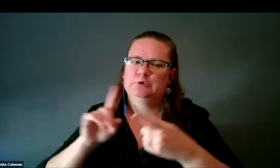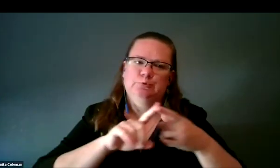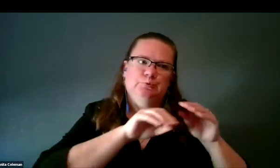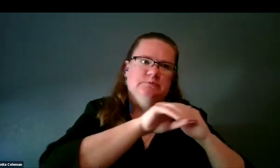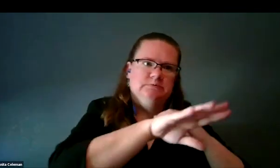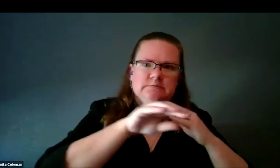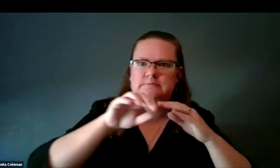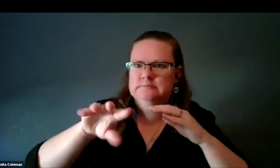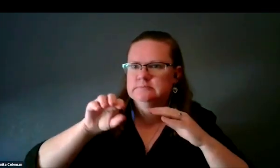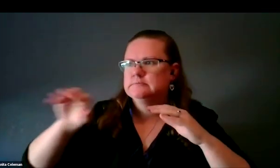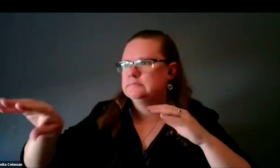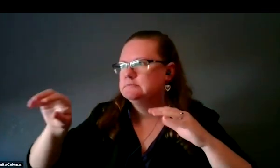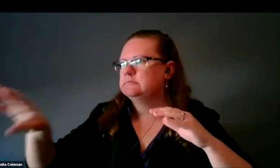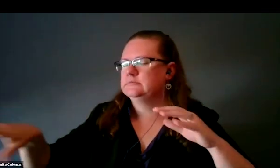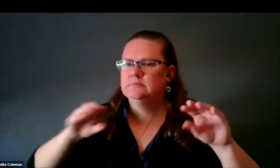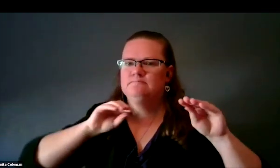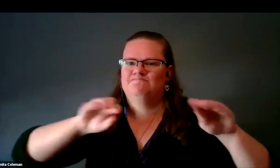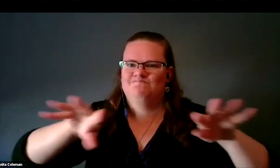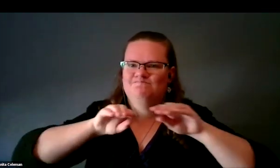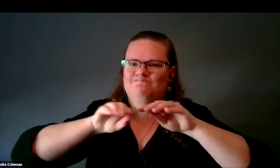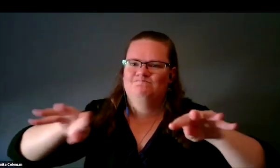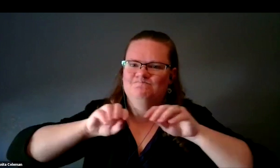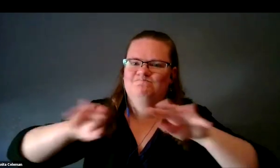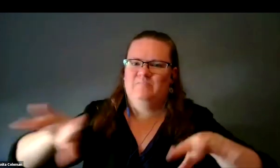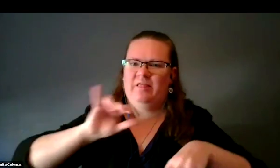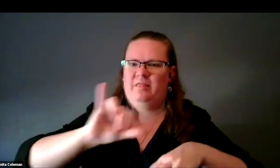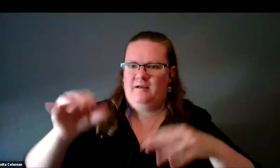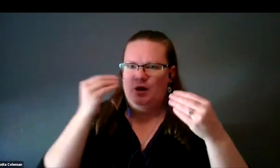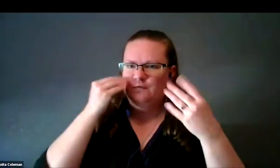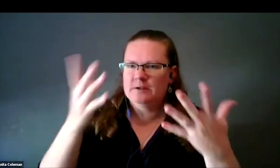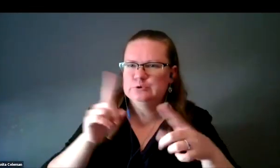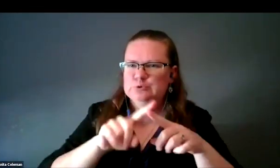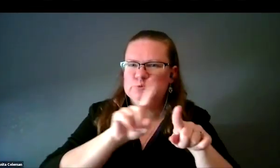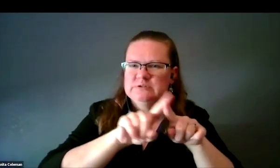why the scientists are doing the science out into a number of channels,